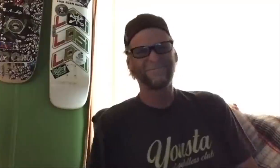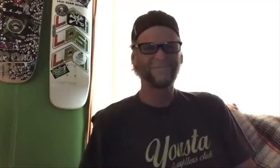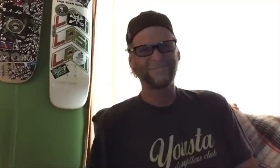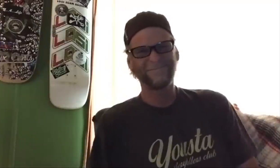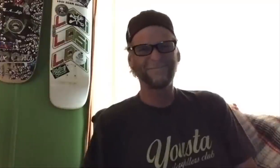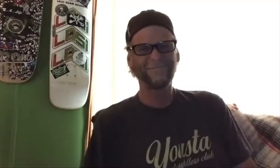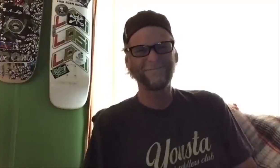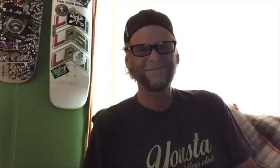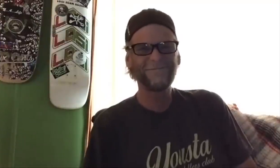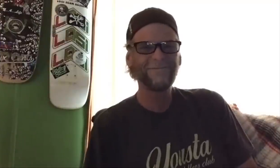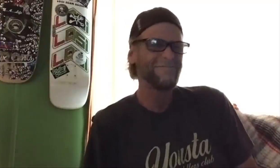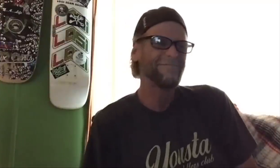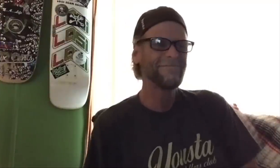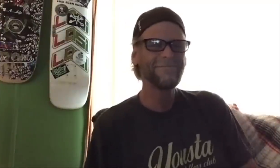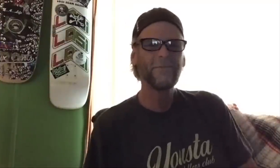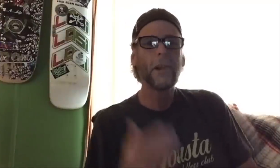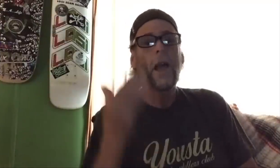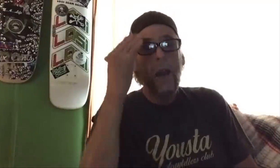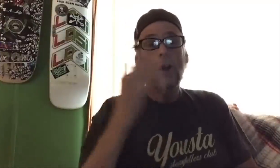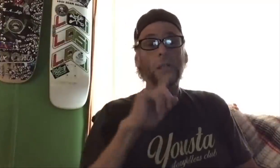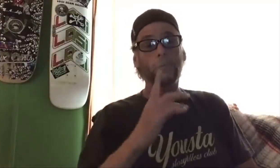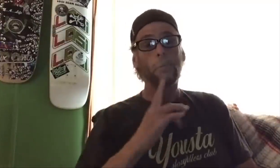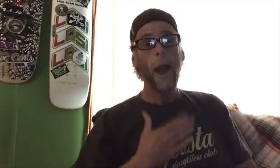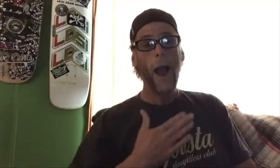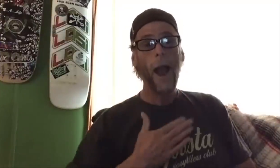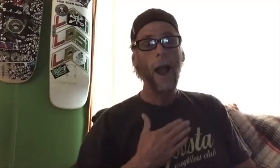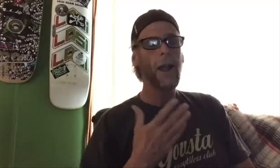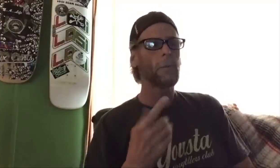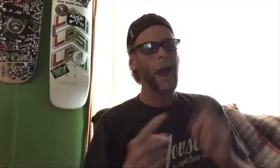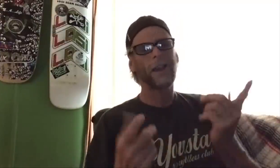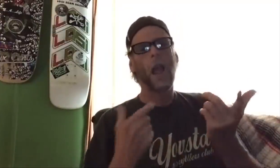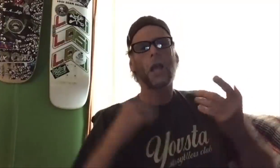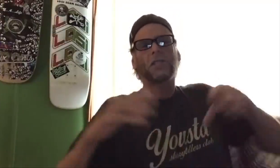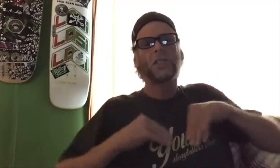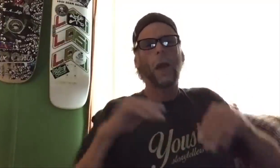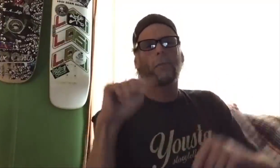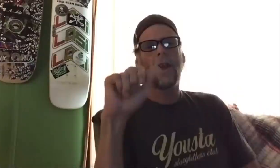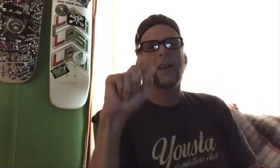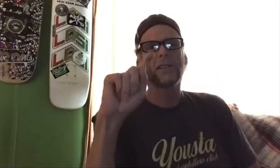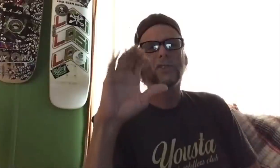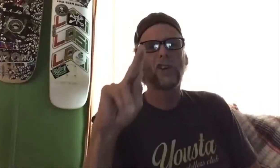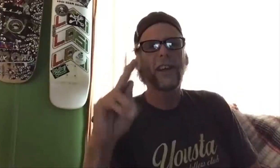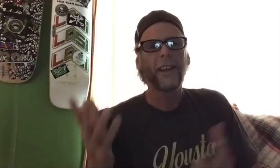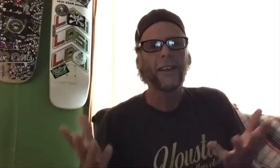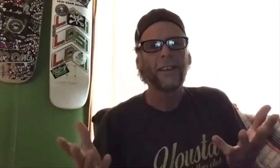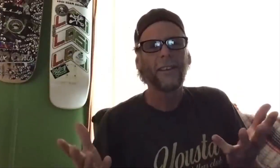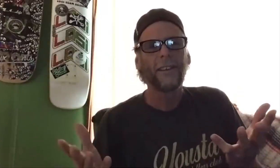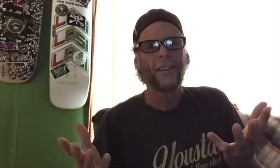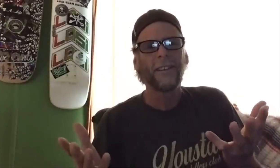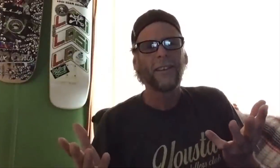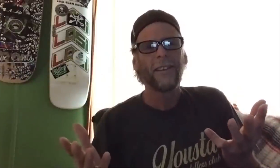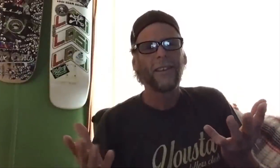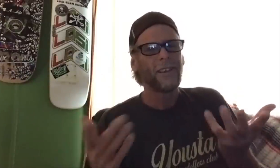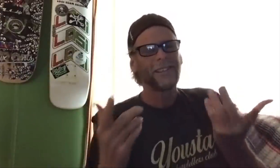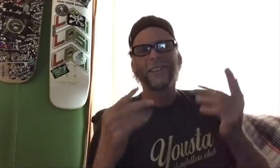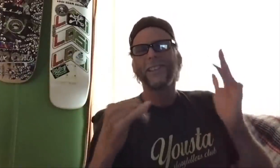Eh...I knew it was my move, but I accepted it as a trick.